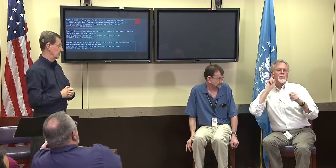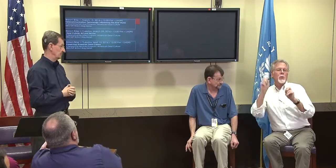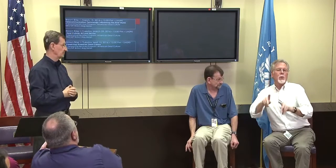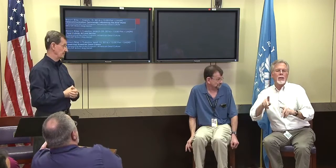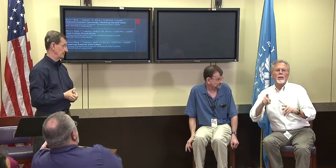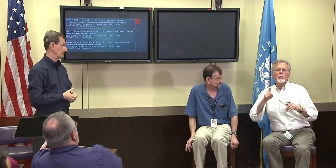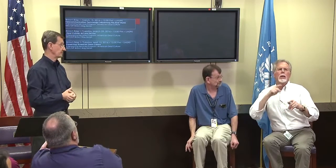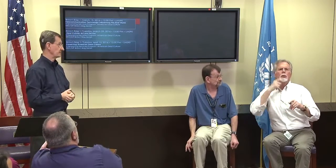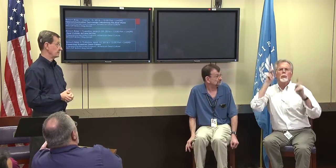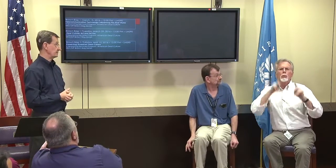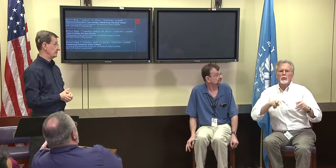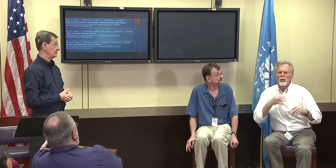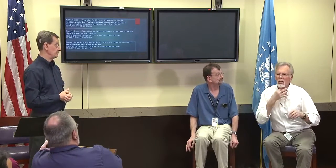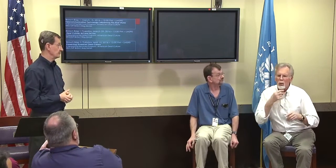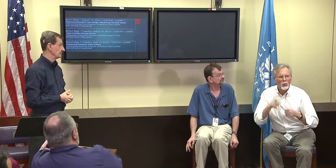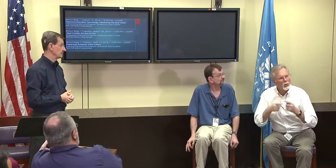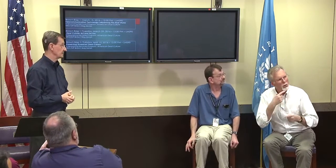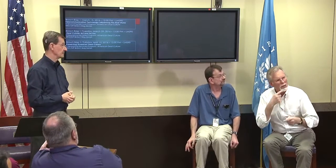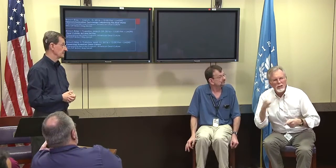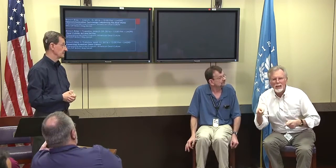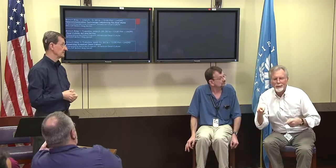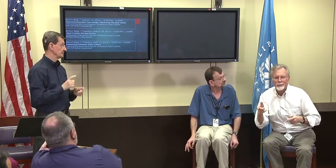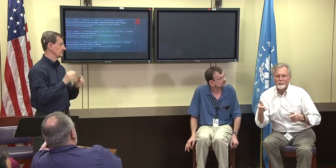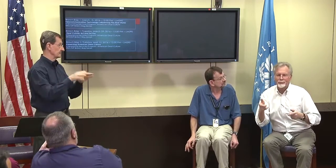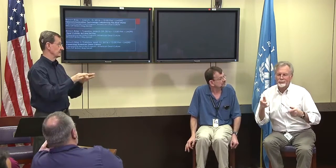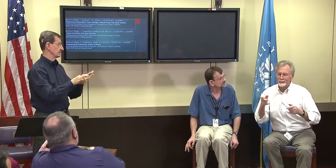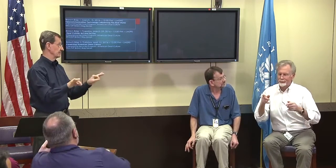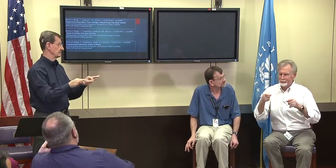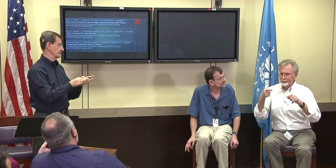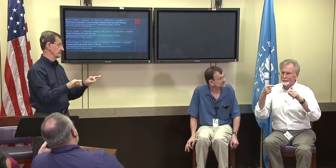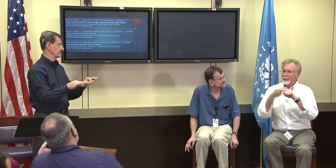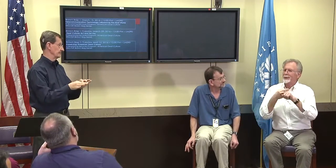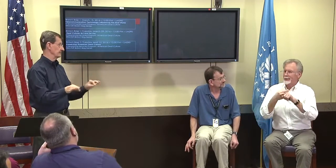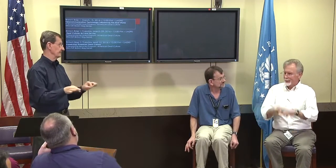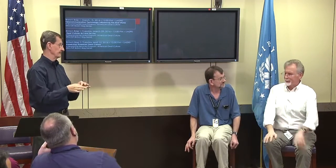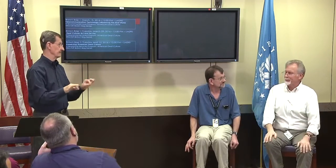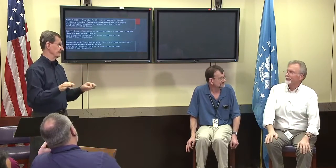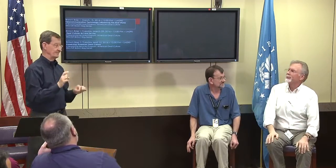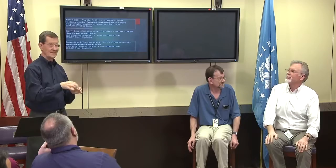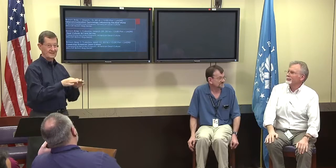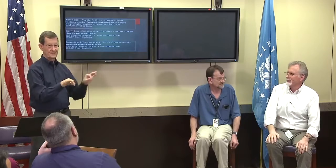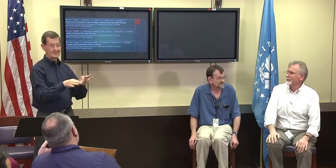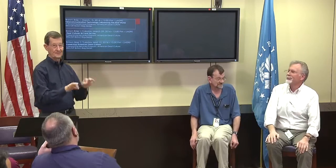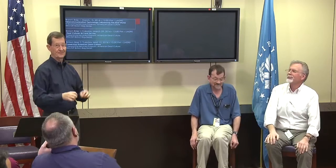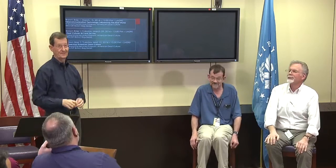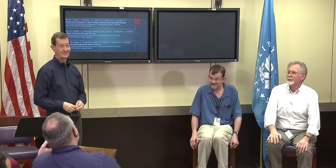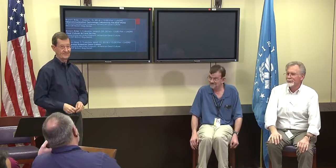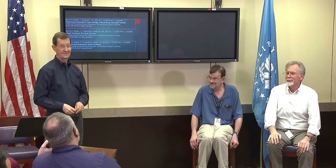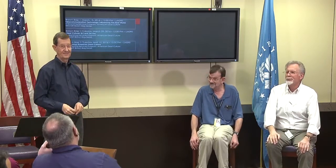They have to definitely be prepared to have the transcriber ready and to have the technology ready to put the English captions